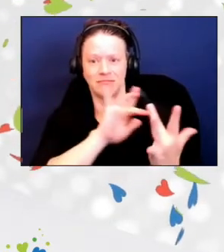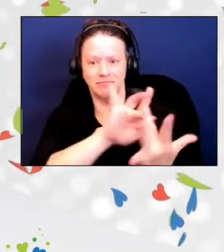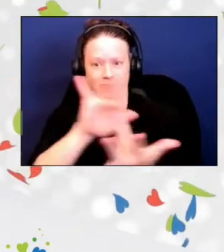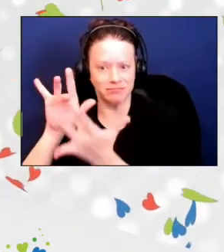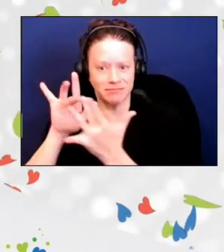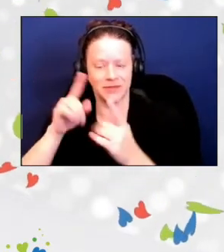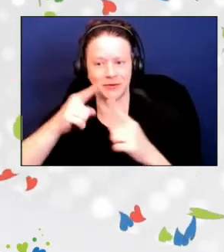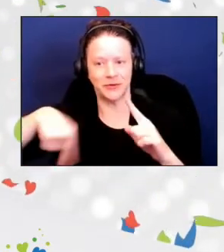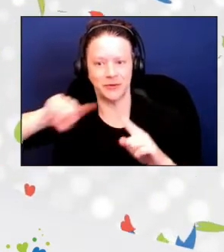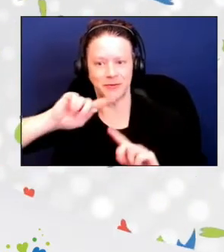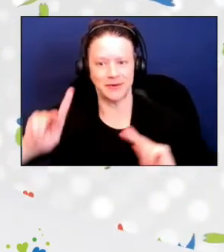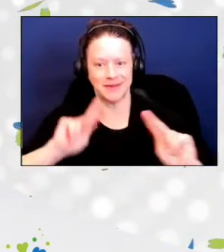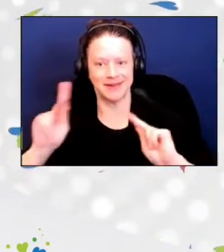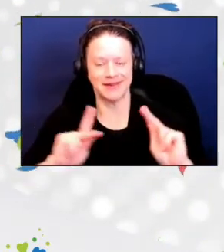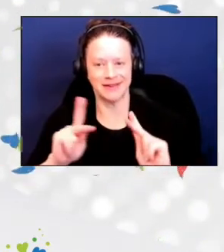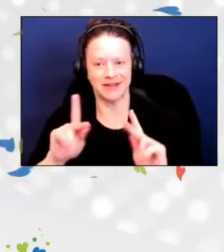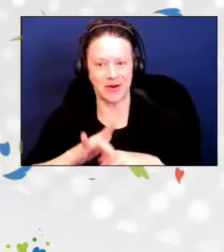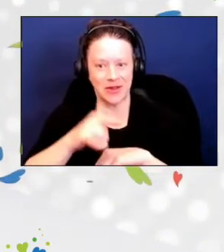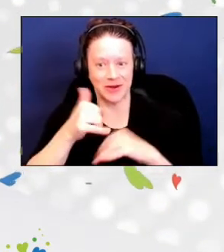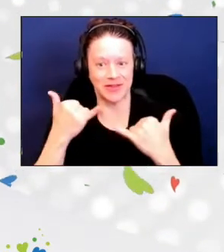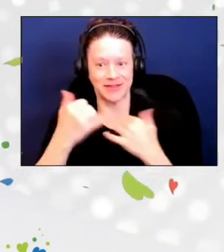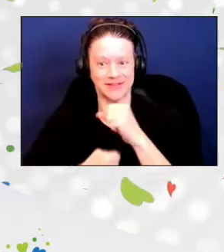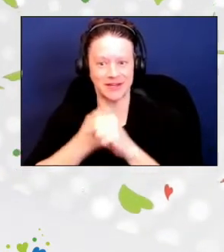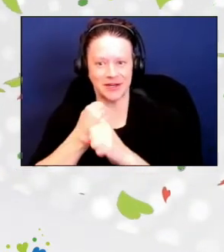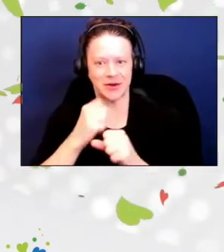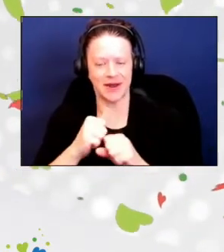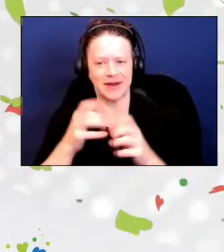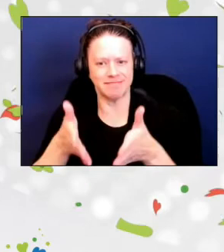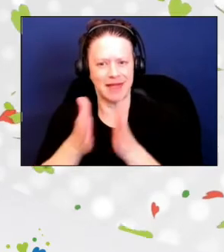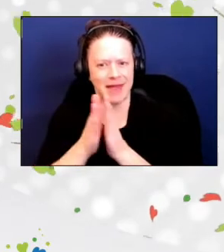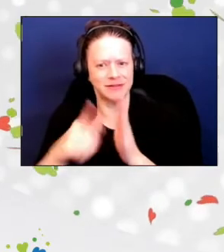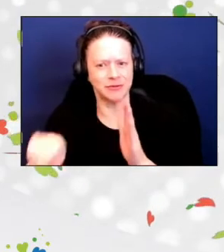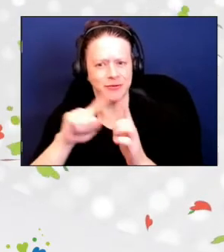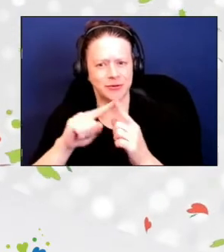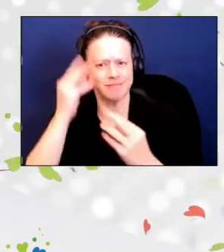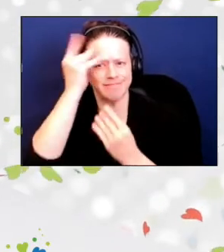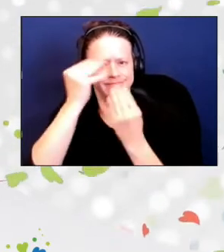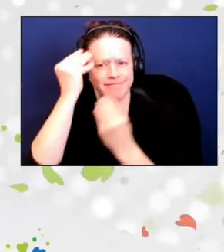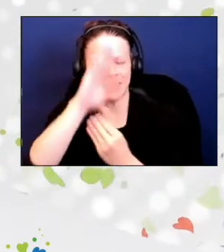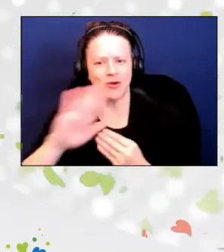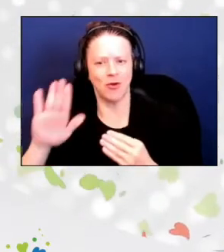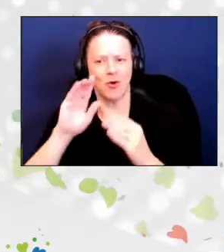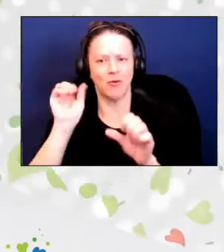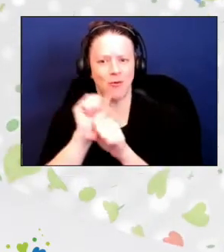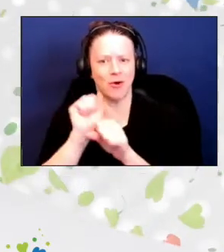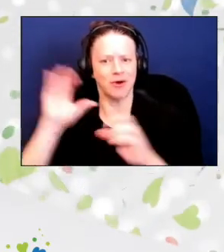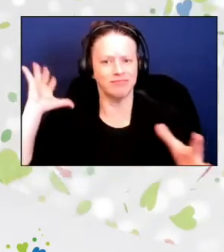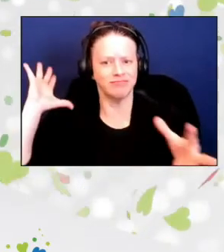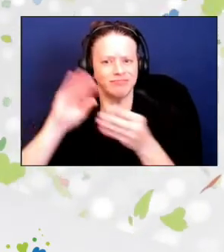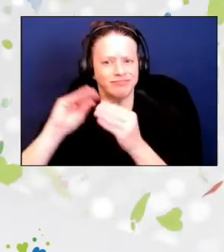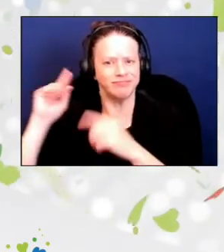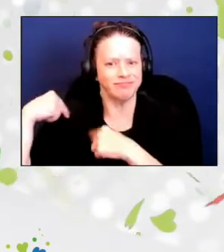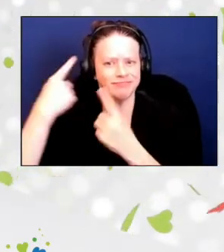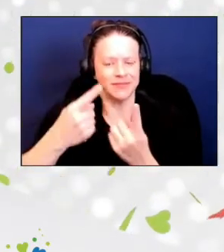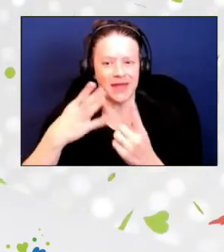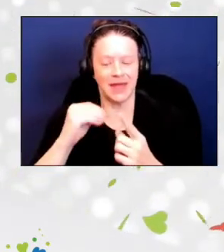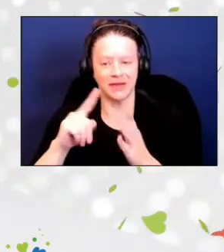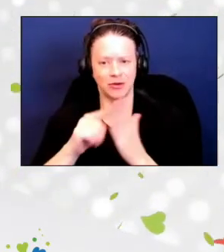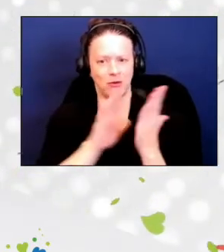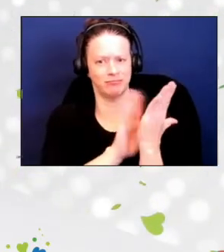and asked you to take a moment to reflect on your collective work and to highlight exemplary colleagues by nominating them